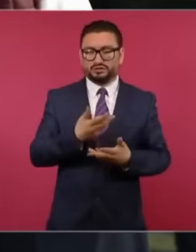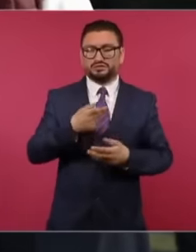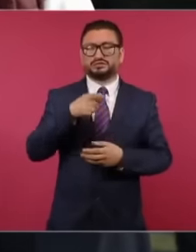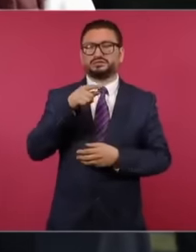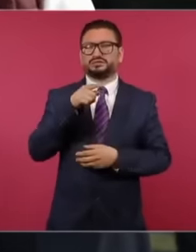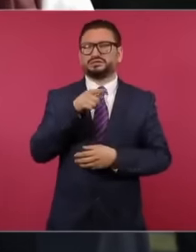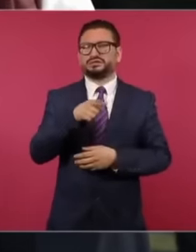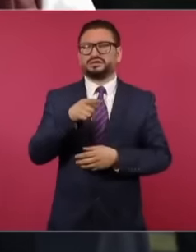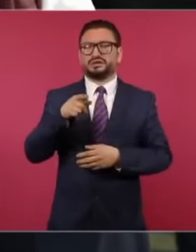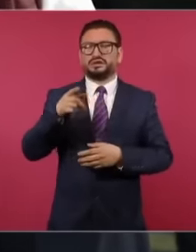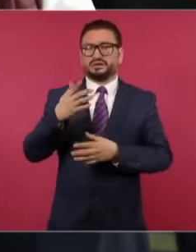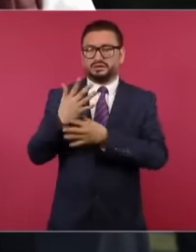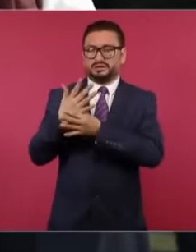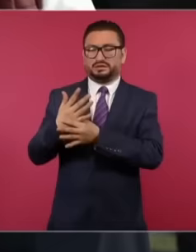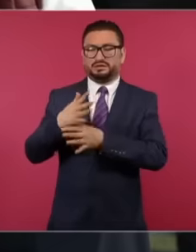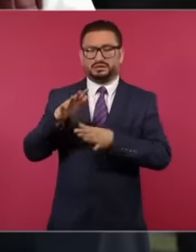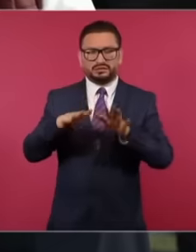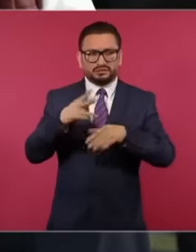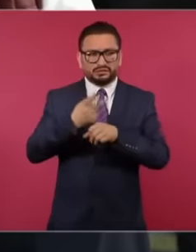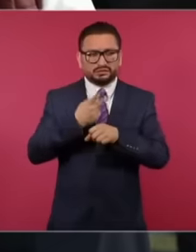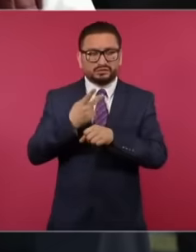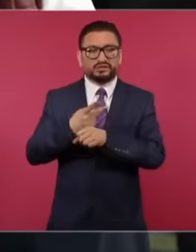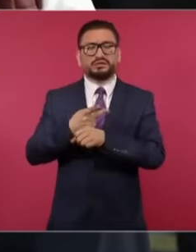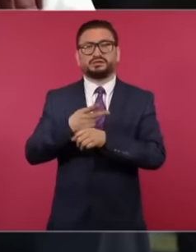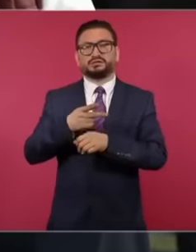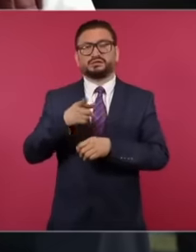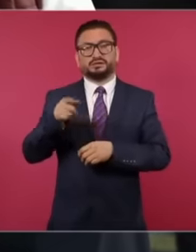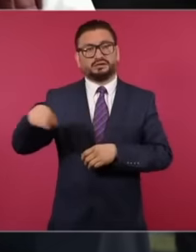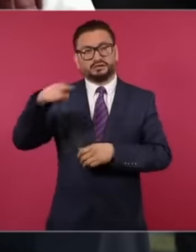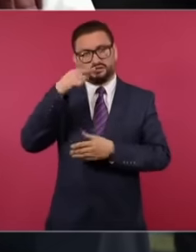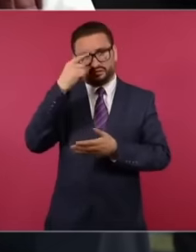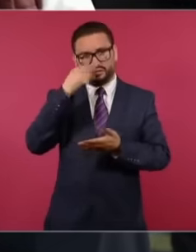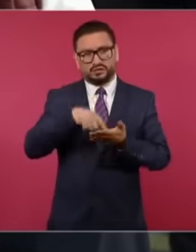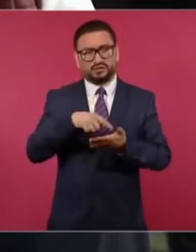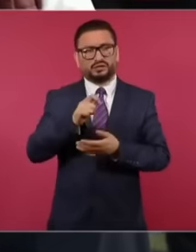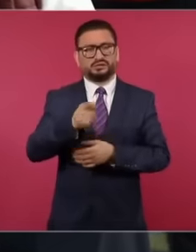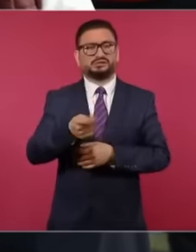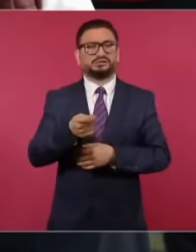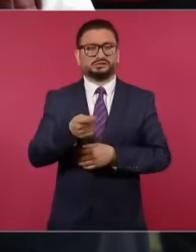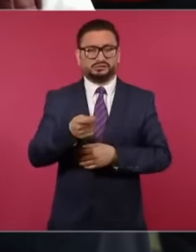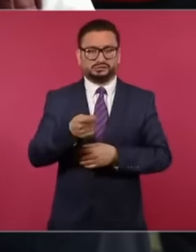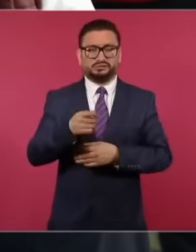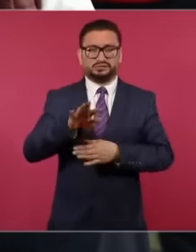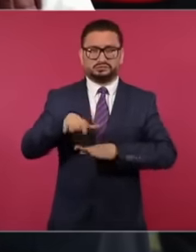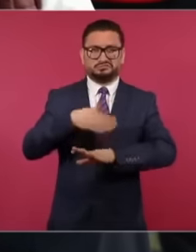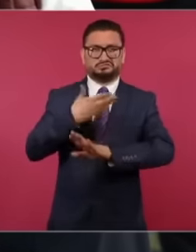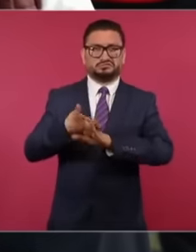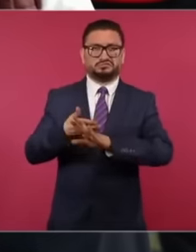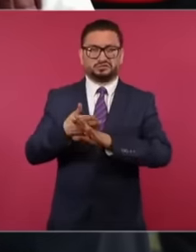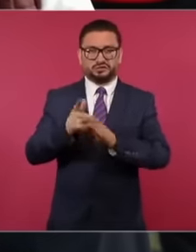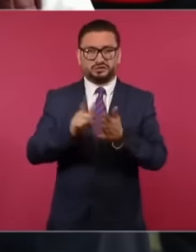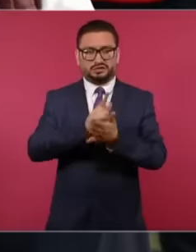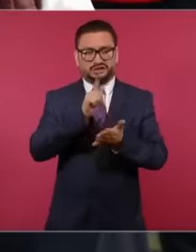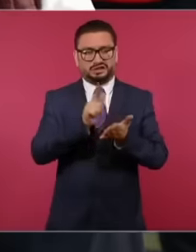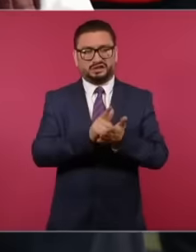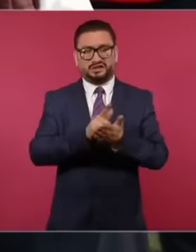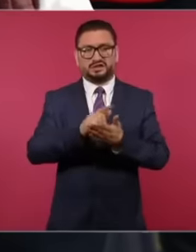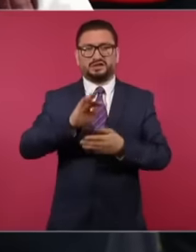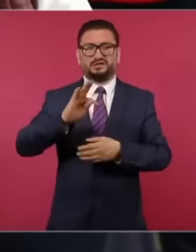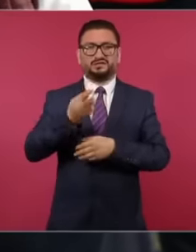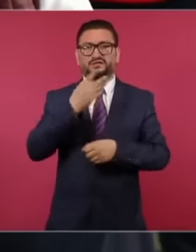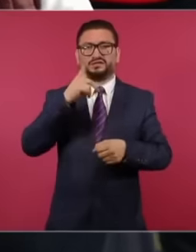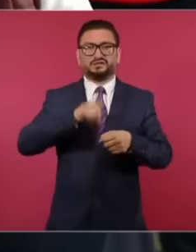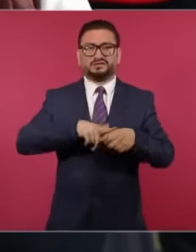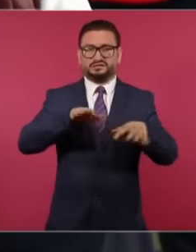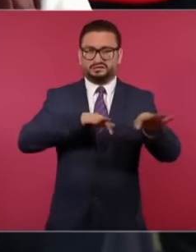they have revealed to us, it supposes Eh well violations of the law Federal labor but also violations